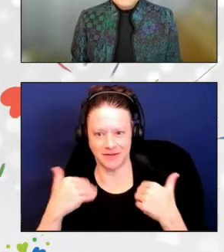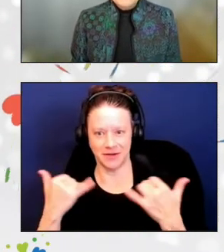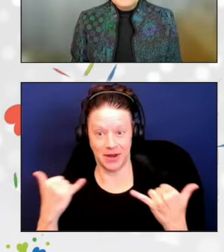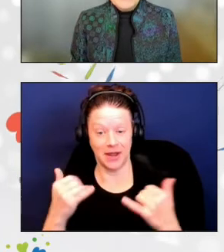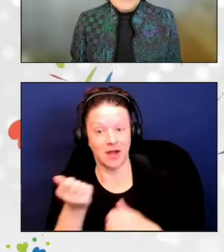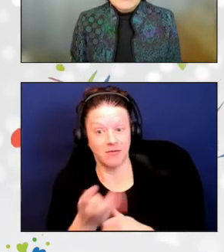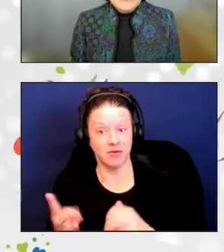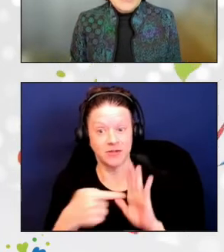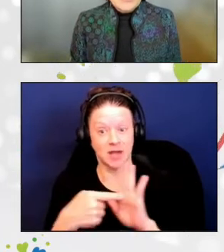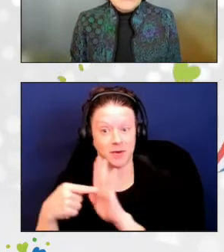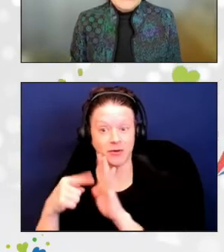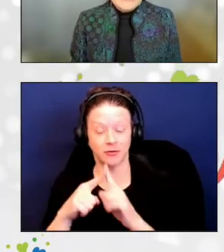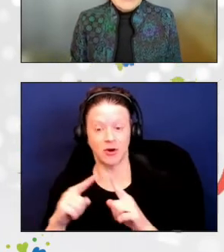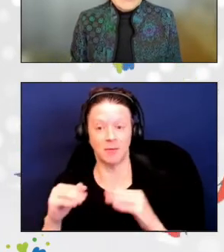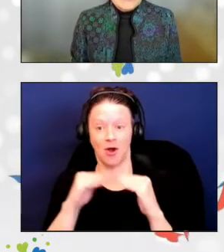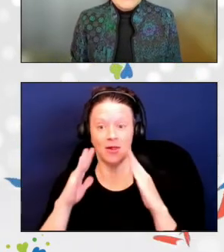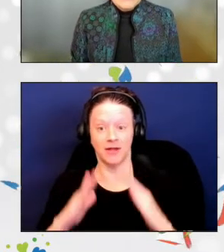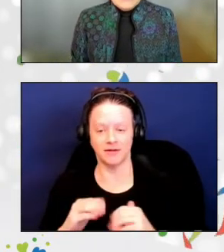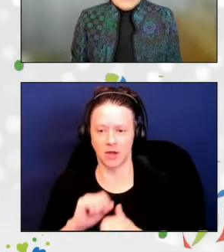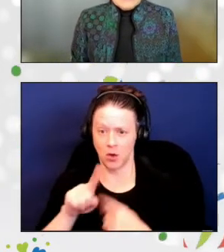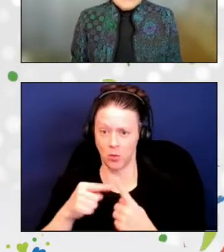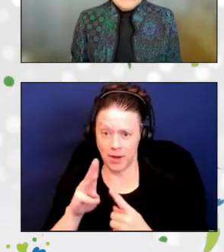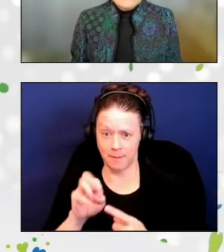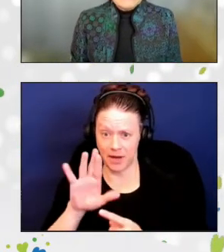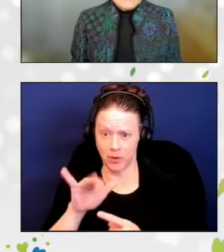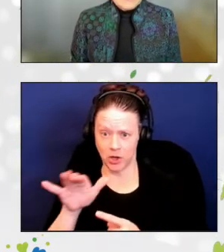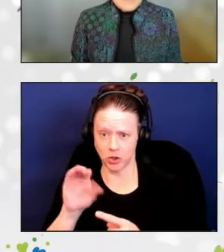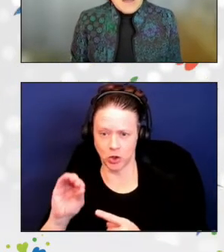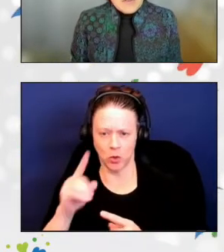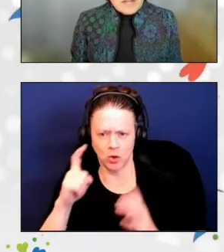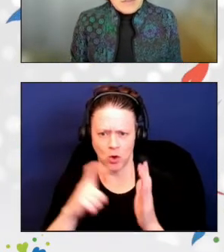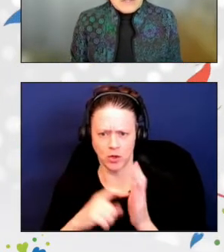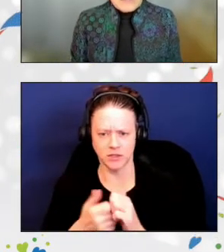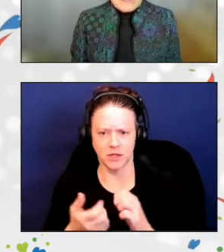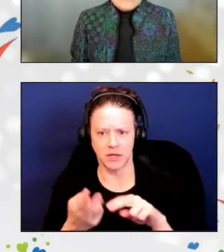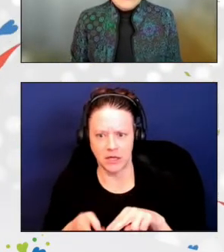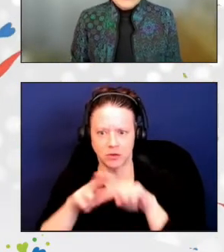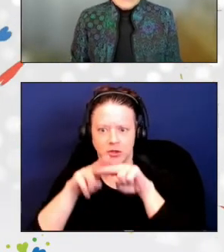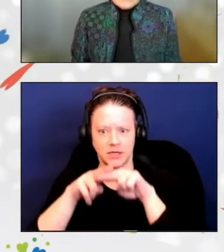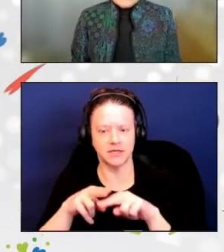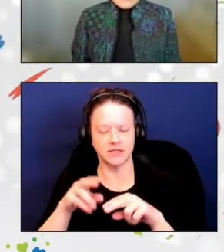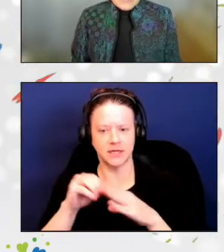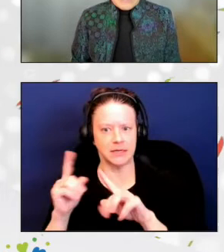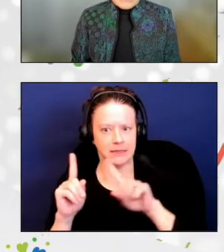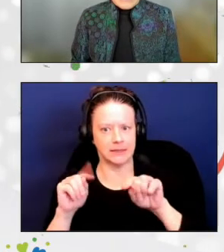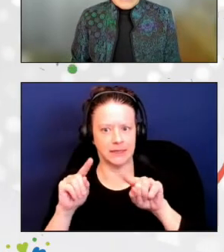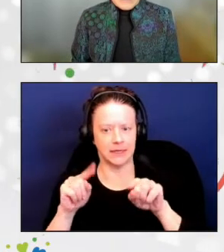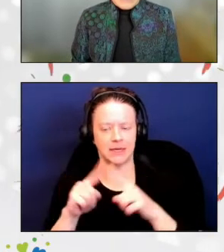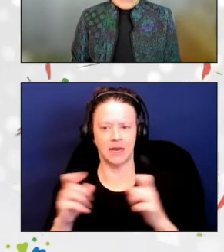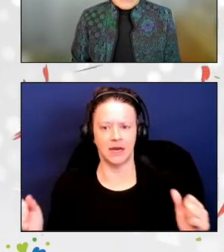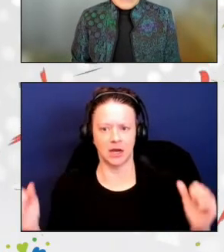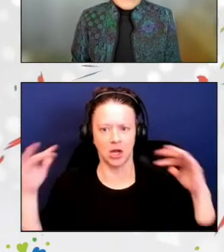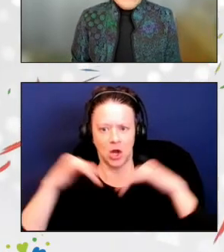When Mary Jo noticed an increase in attendance at congregate meal sites located in senior centers,